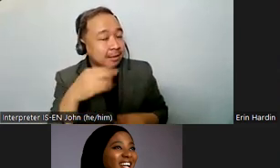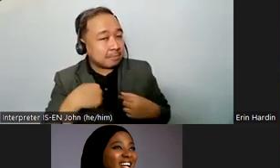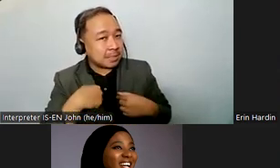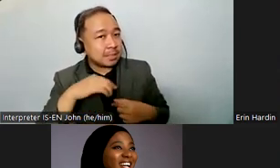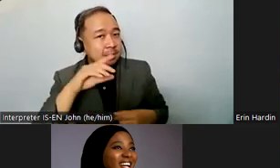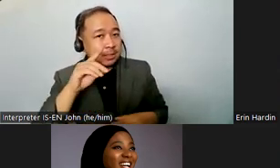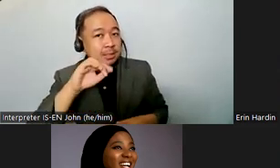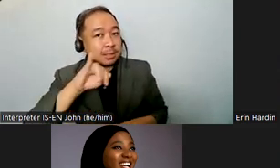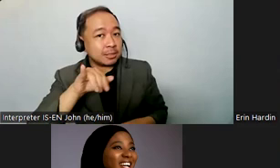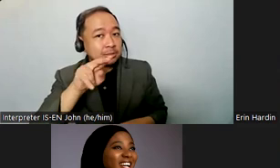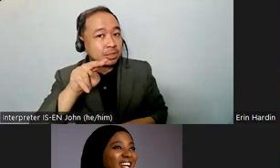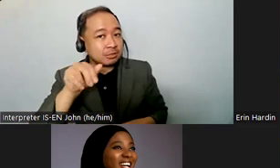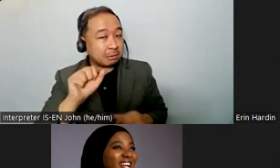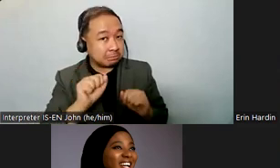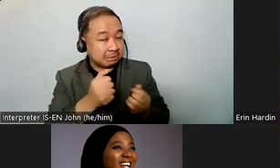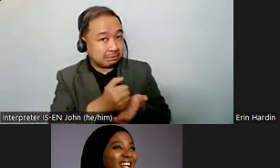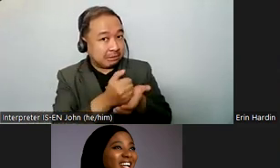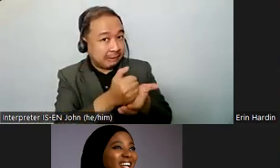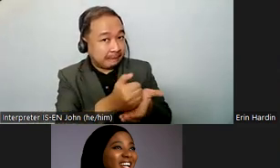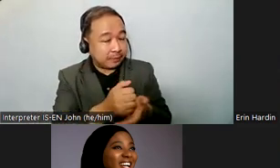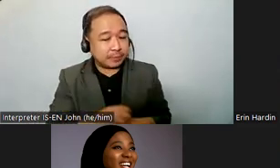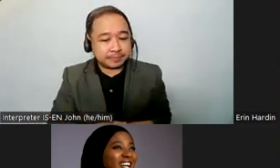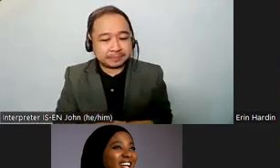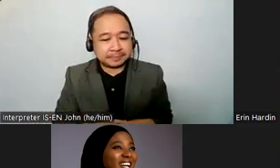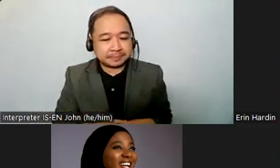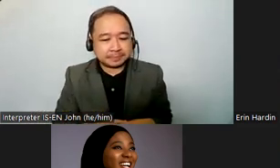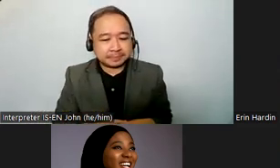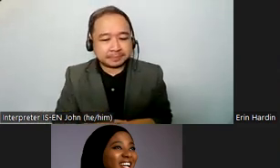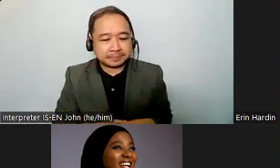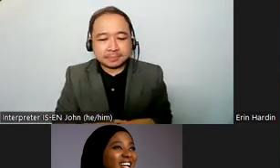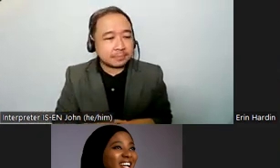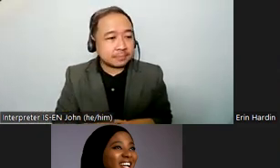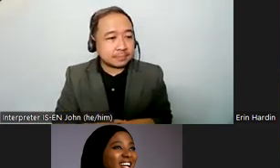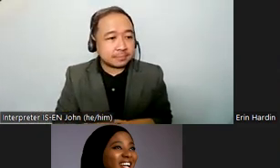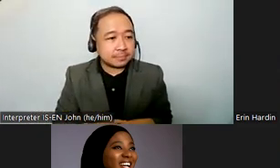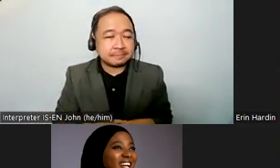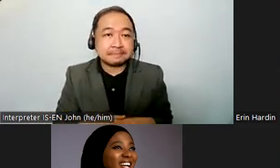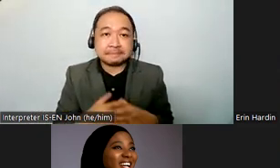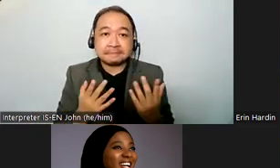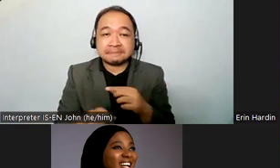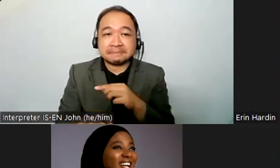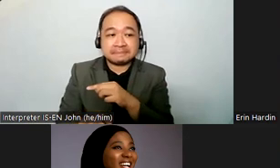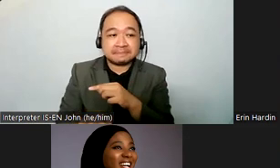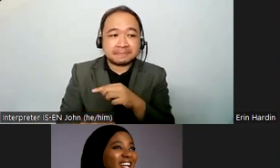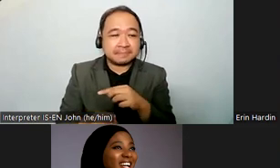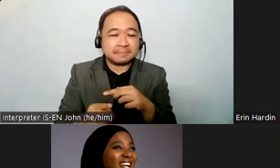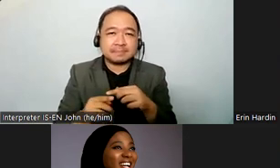yes yeah but i cannot uh apparently she cannot turn his camera on he cannot